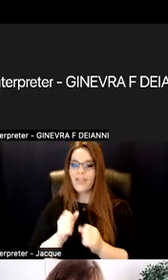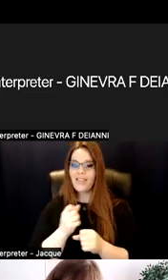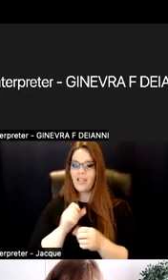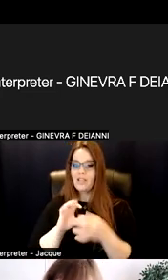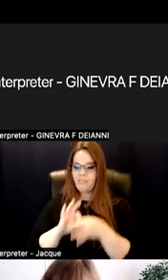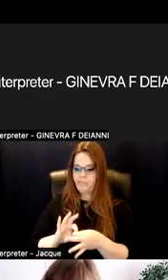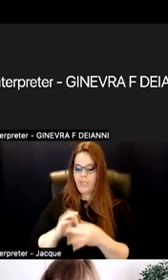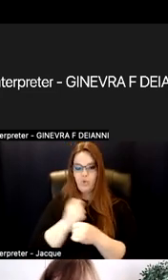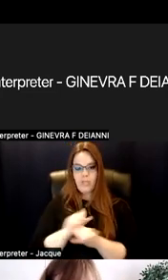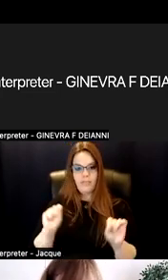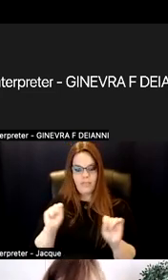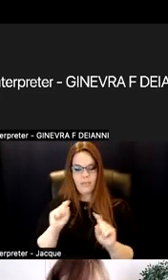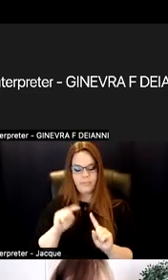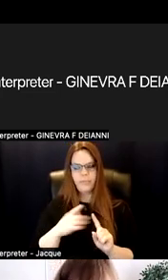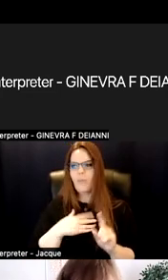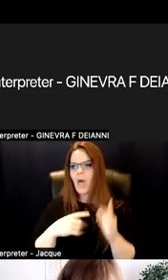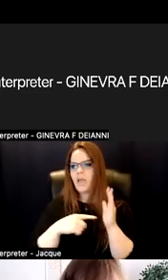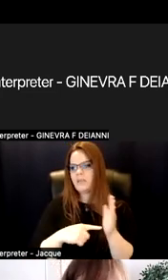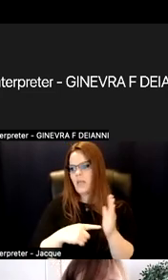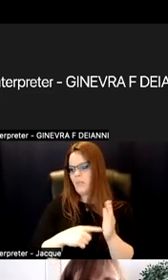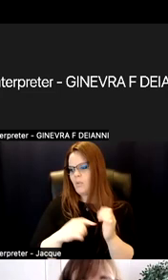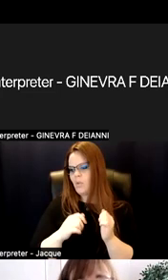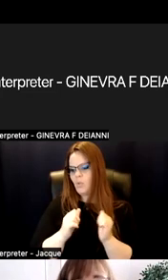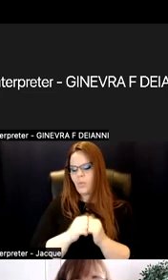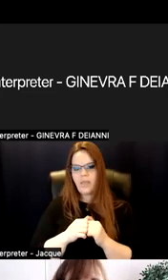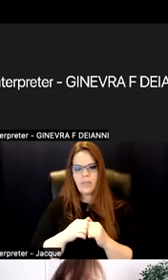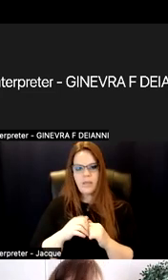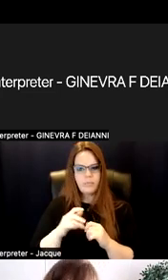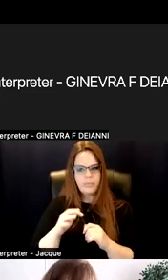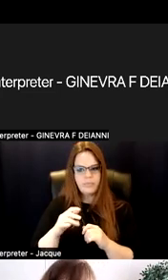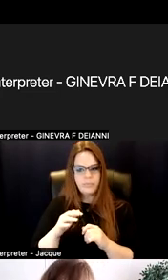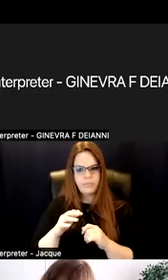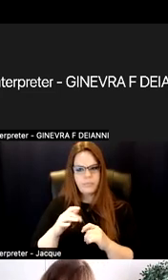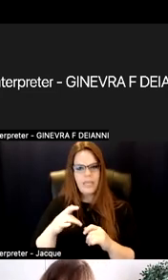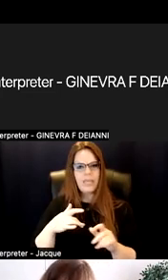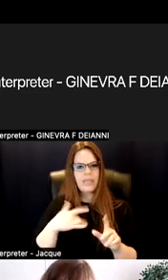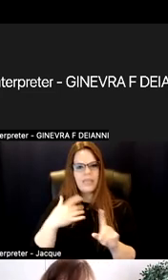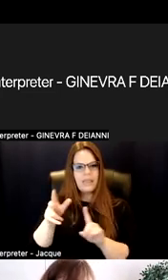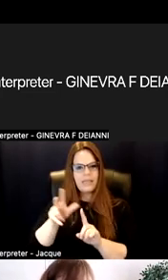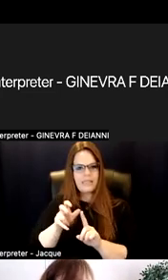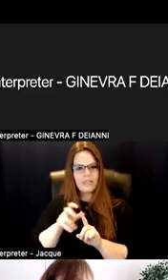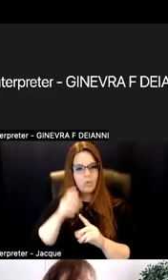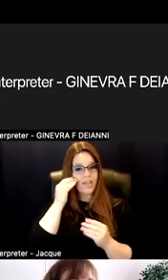like my example with the blinds and the sensory information--